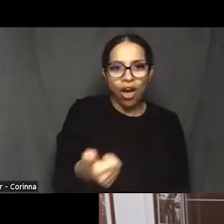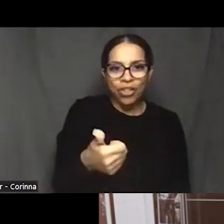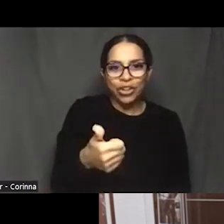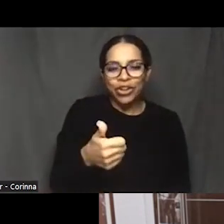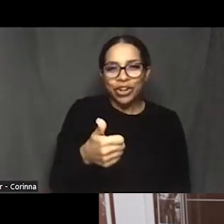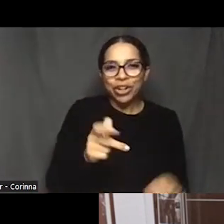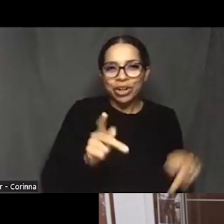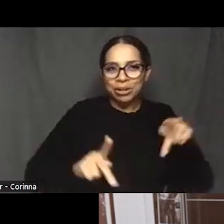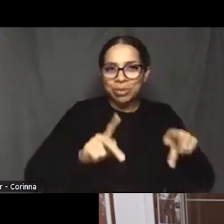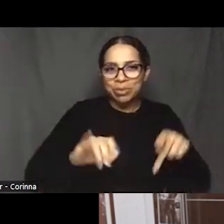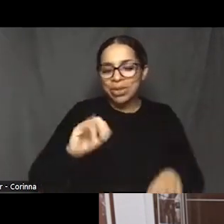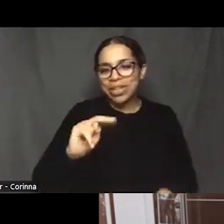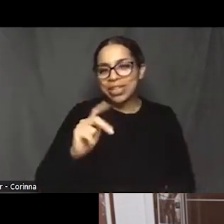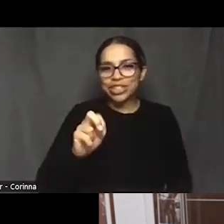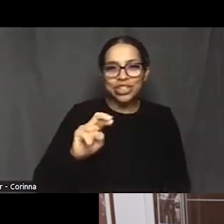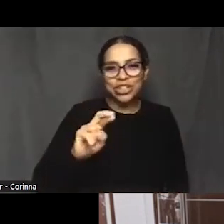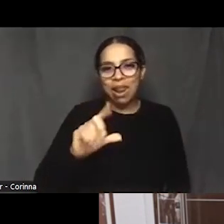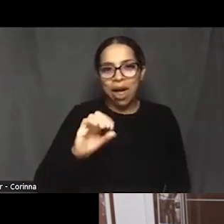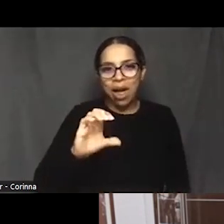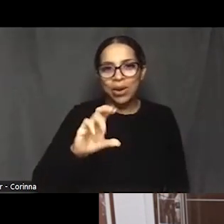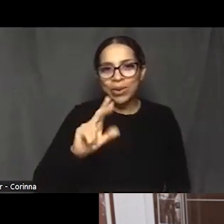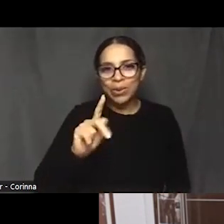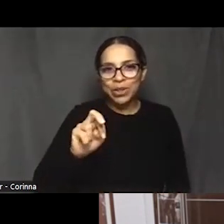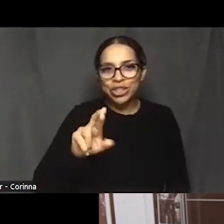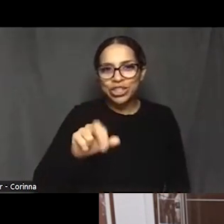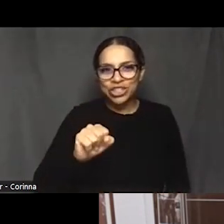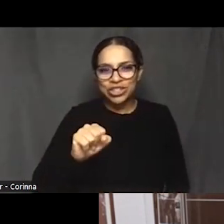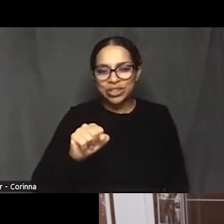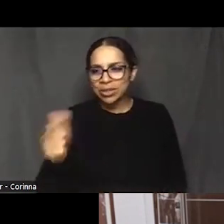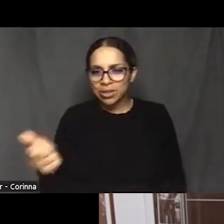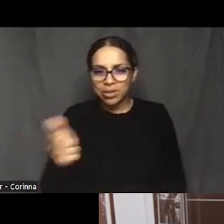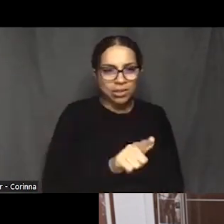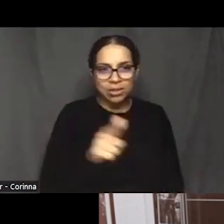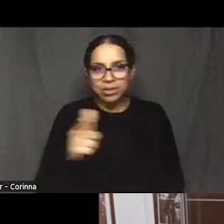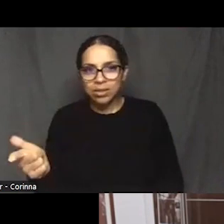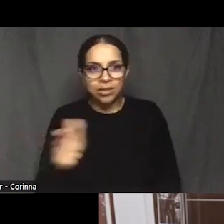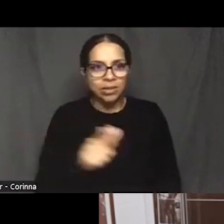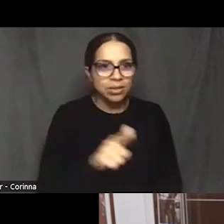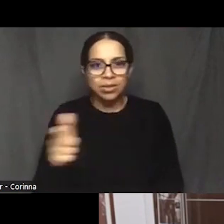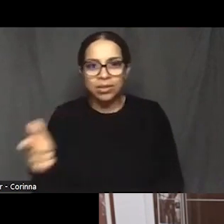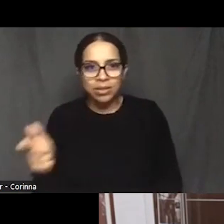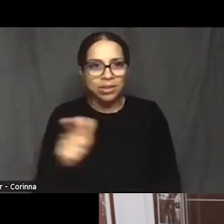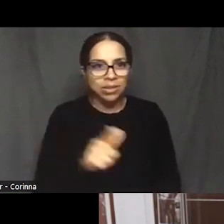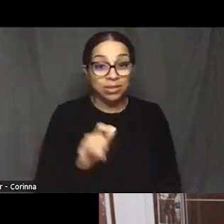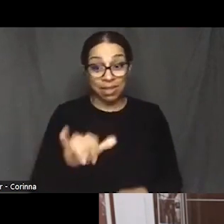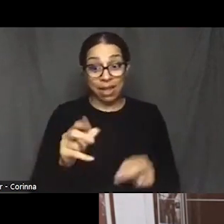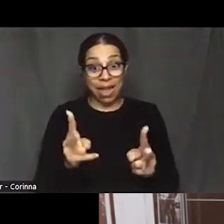And just the way you structured it. Told a lot, revealed a lot. Yeah.